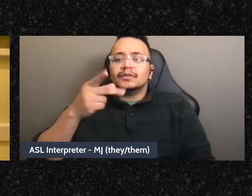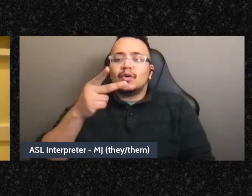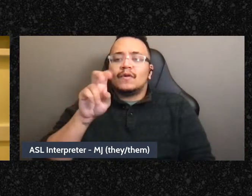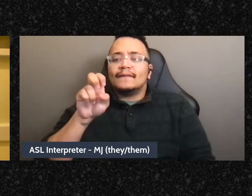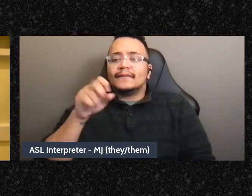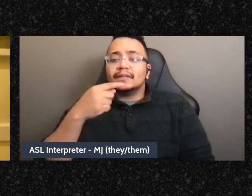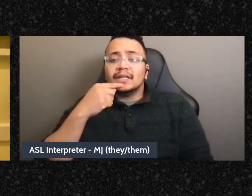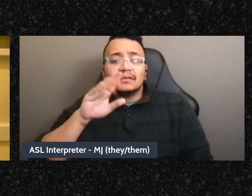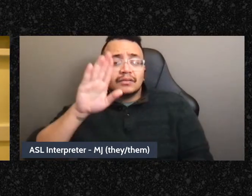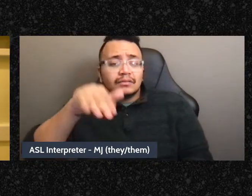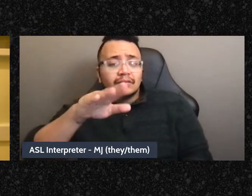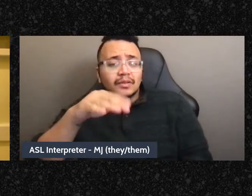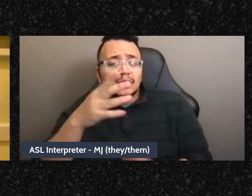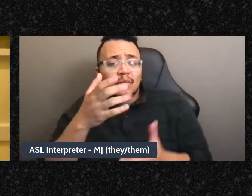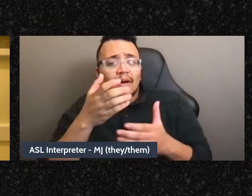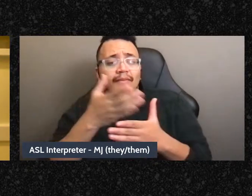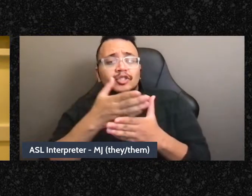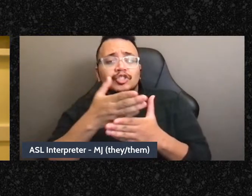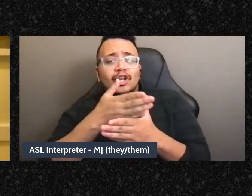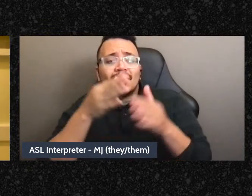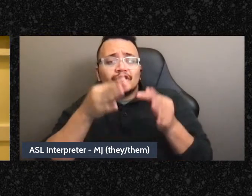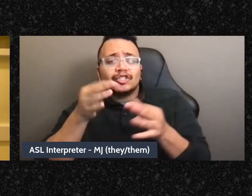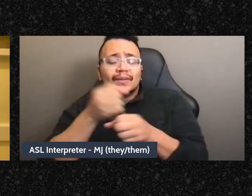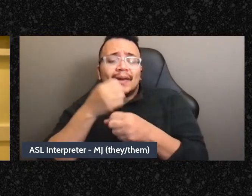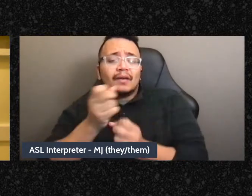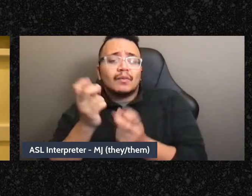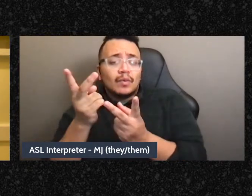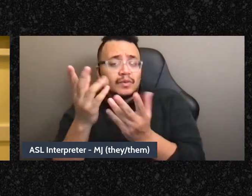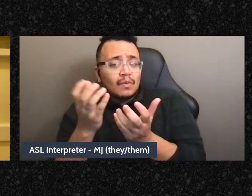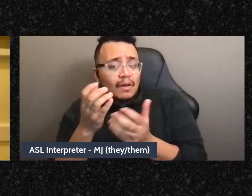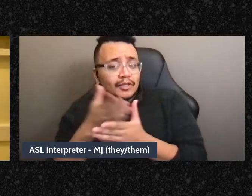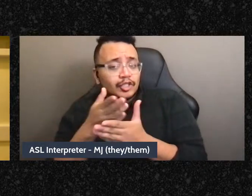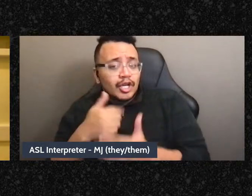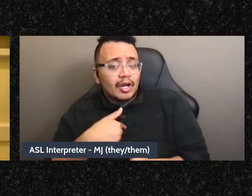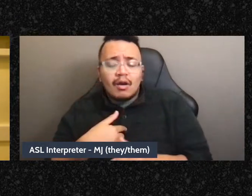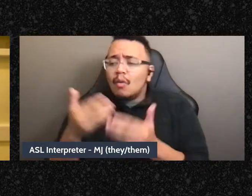I think I didn't mention that one. So yeah, so if you'll put that in the chat this is just